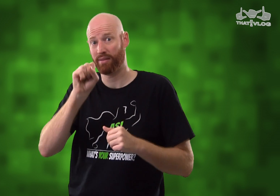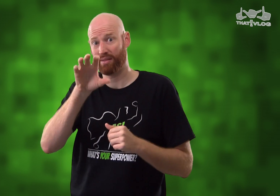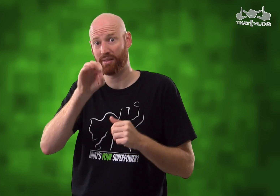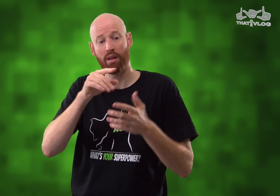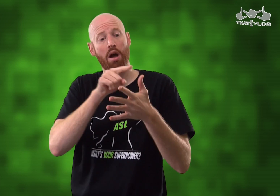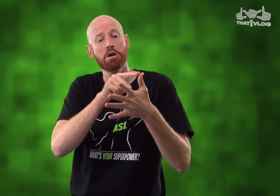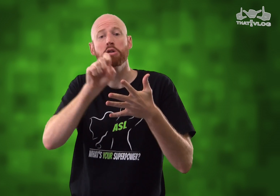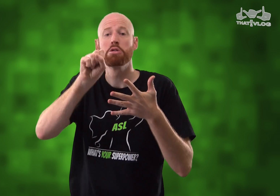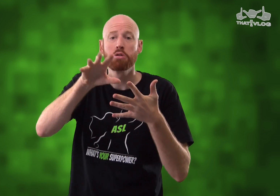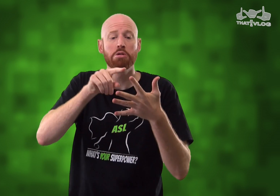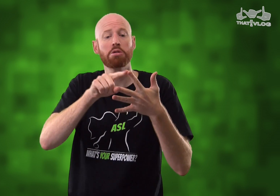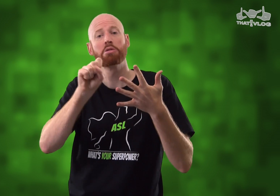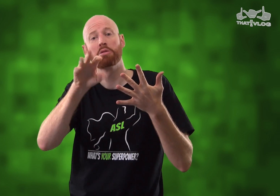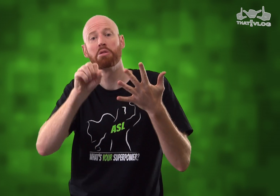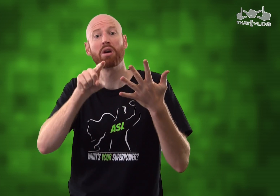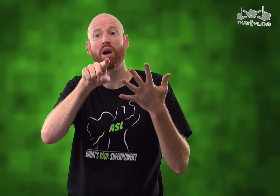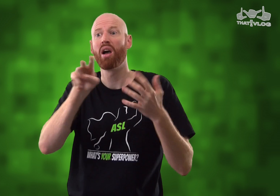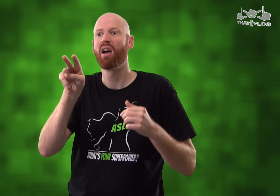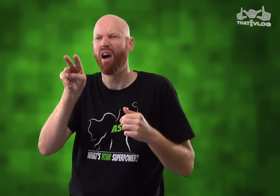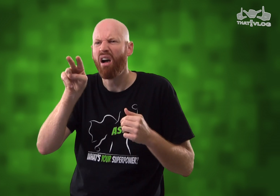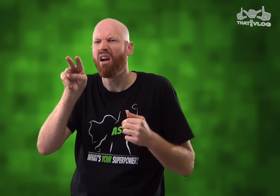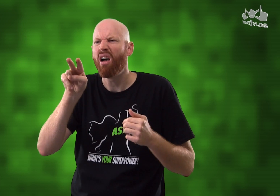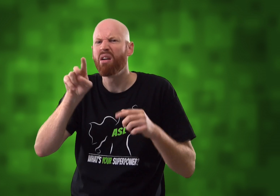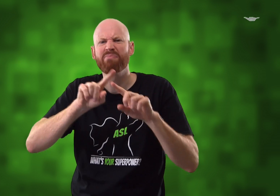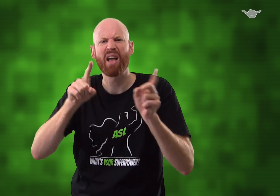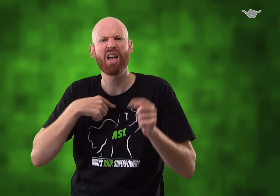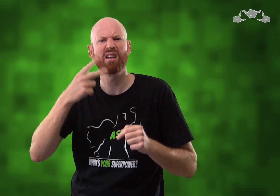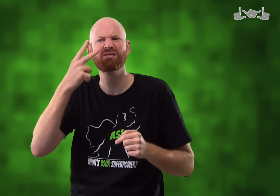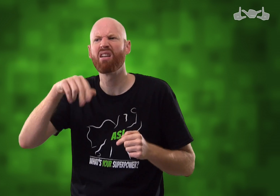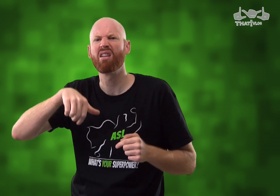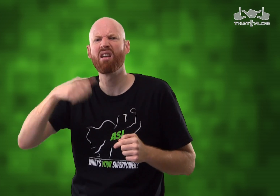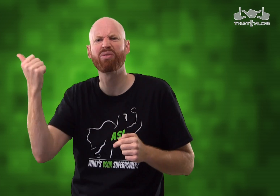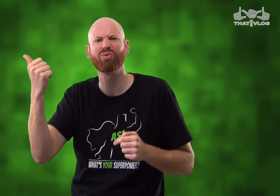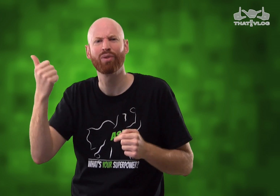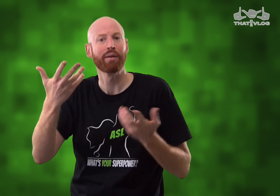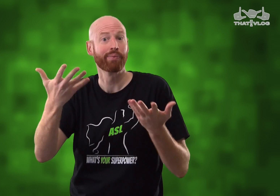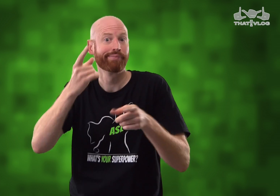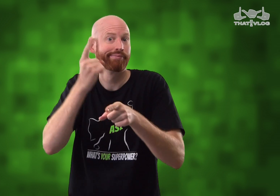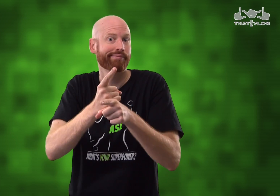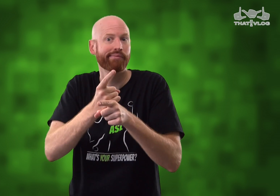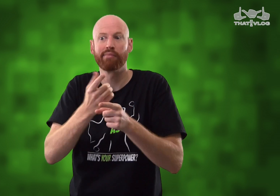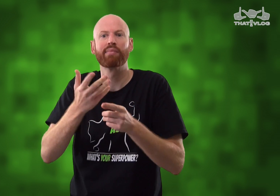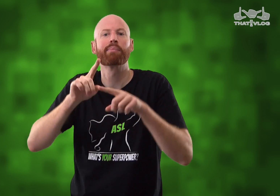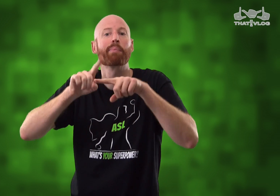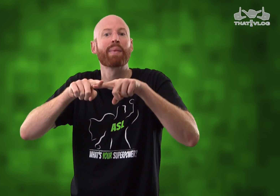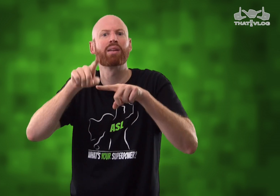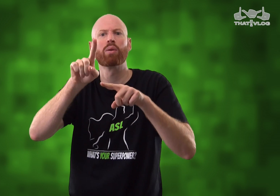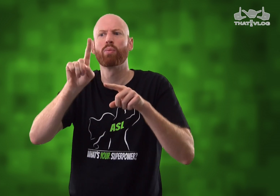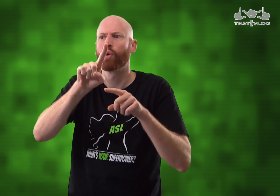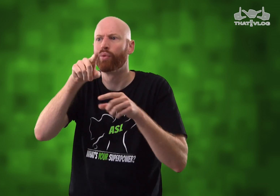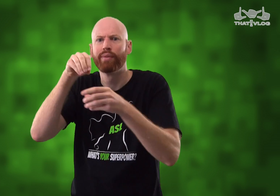So, be advised that when I'm showing you these different signs, if you saw different signs somewhere else, you might be right.